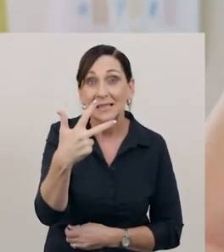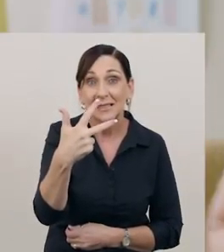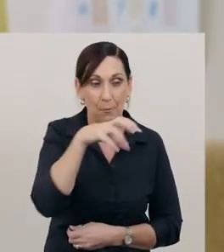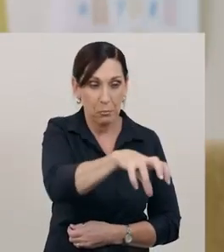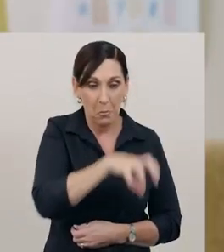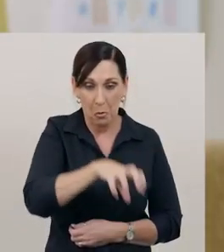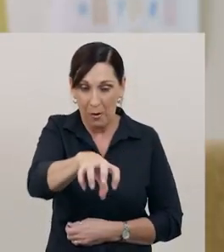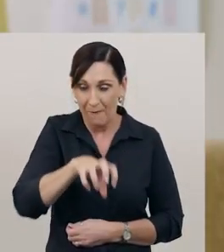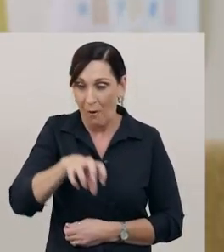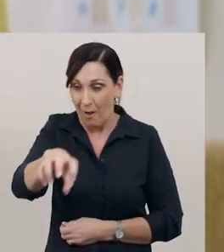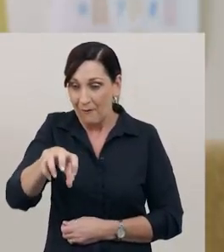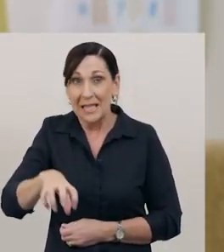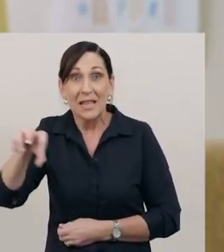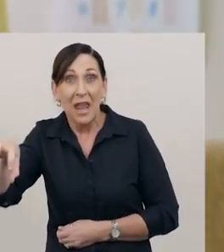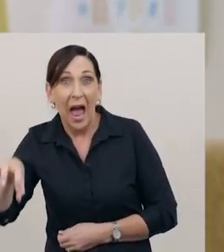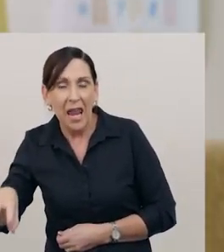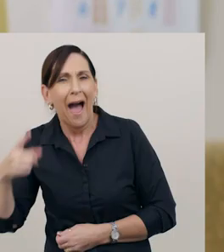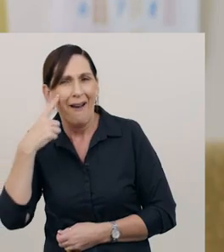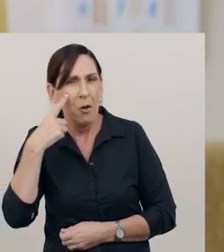I'm going to count, to make sure the piles are the same.